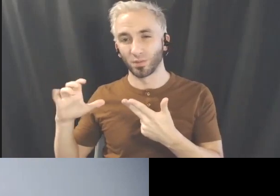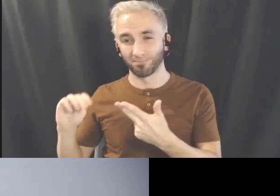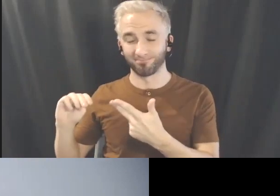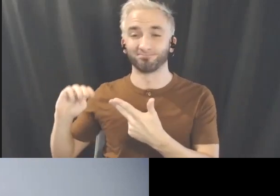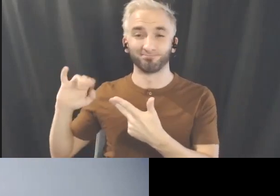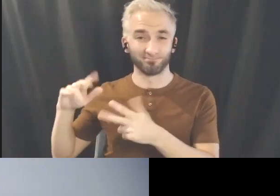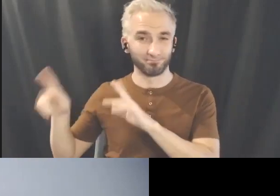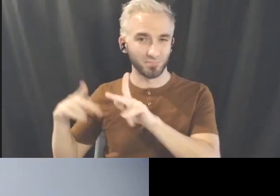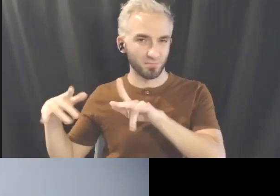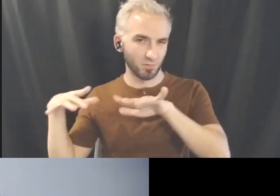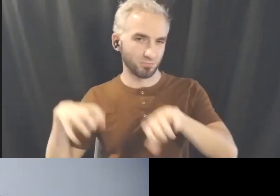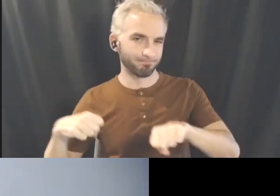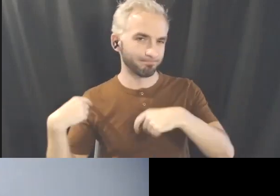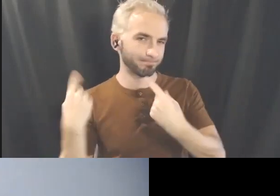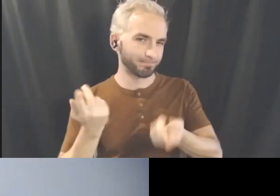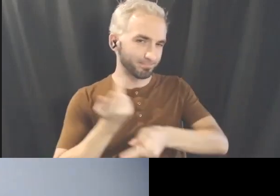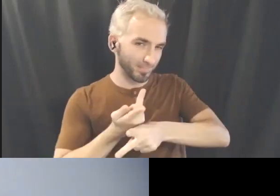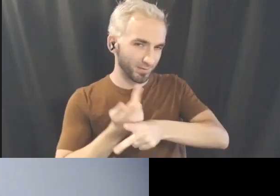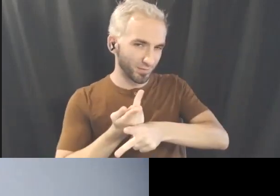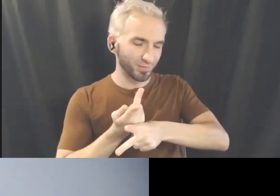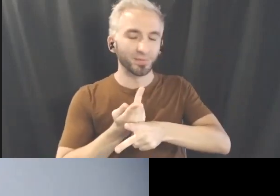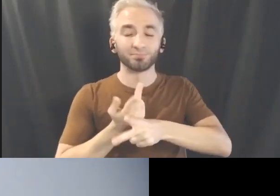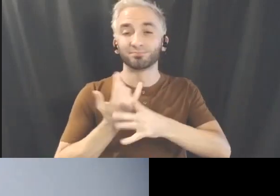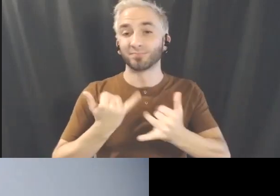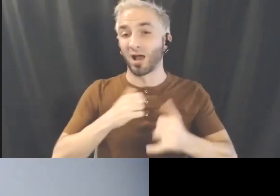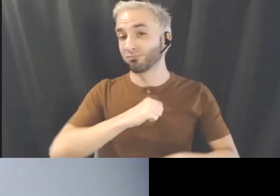We are currently in the downtown neighborhood acknowledging